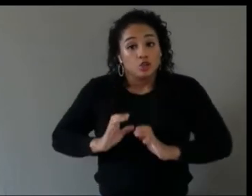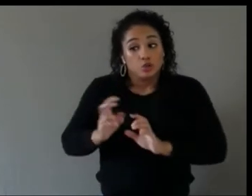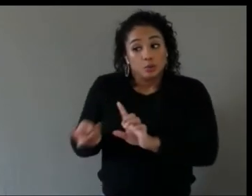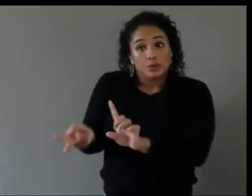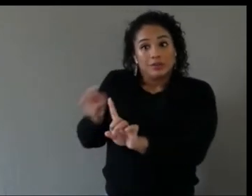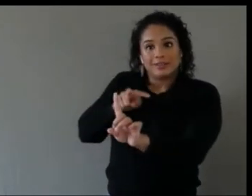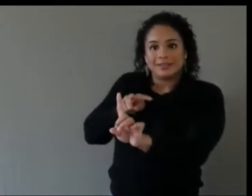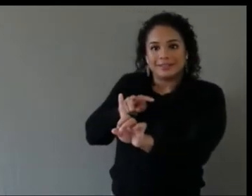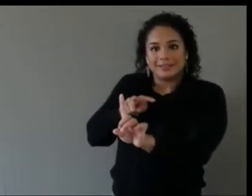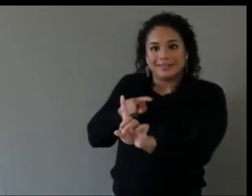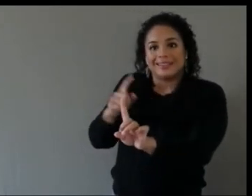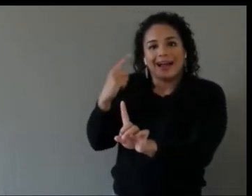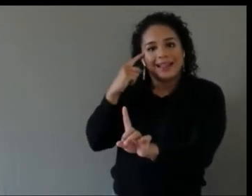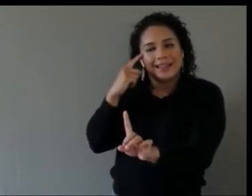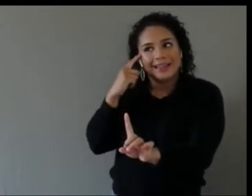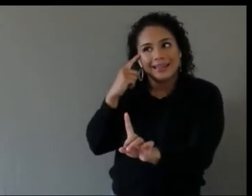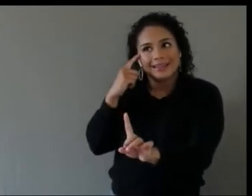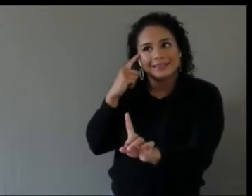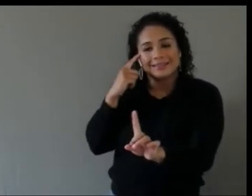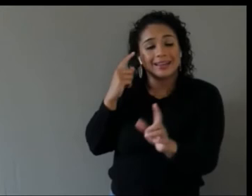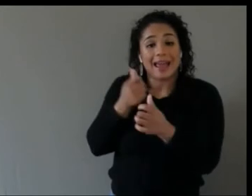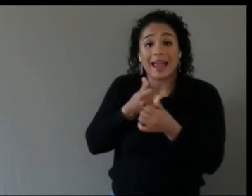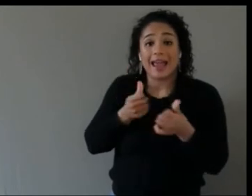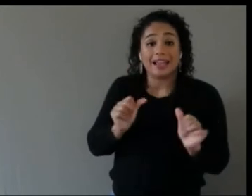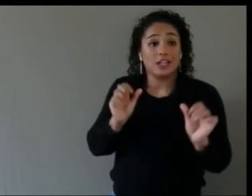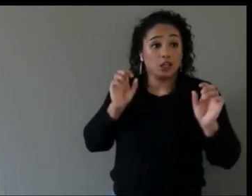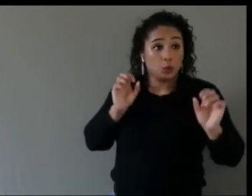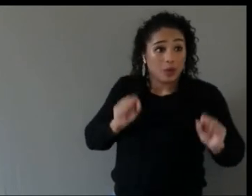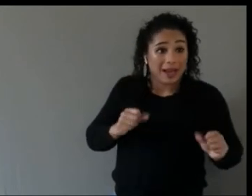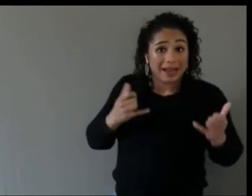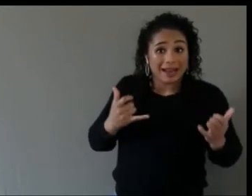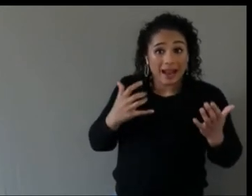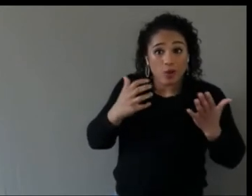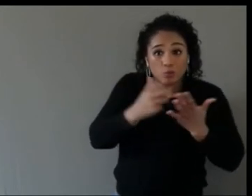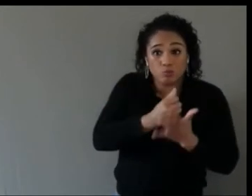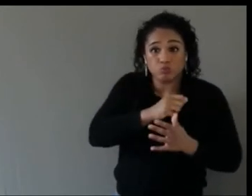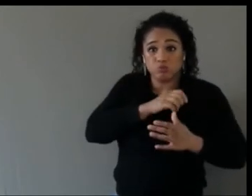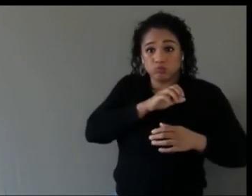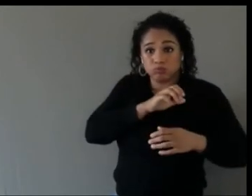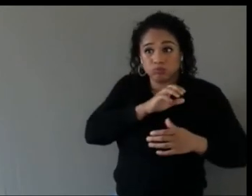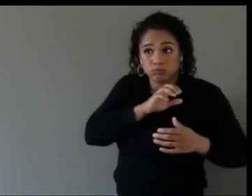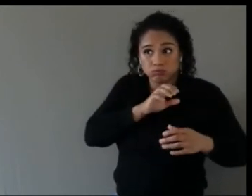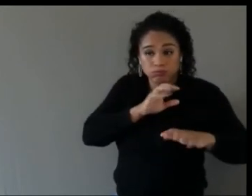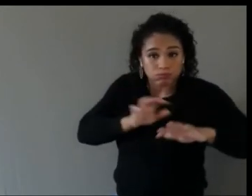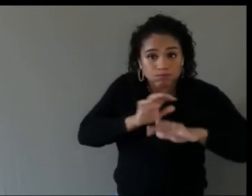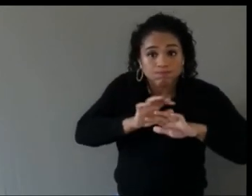you can do for now, until there's a really good pathway for you to communicate with,